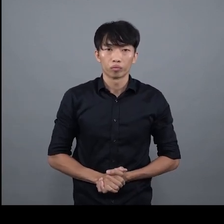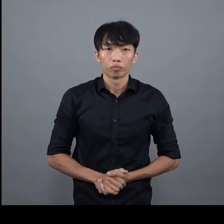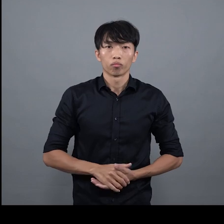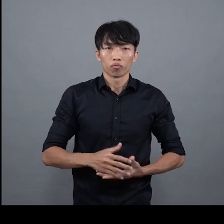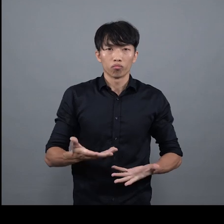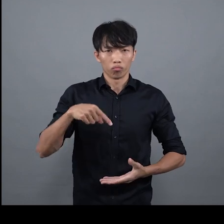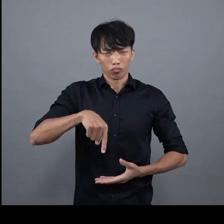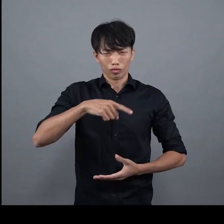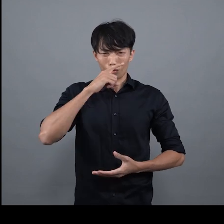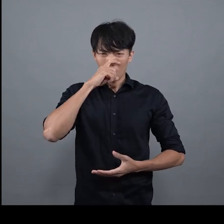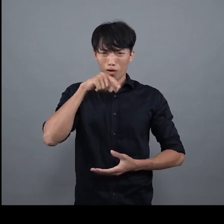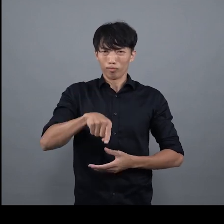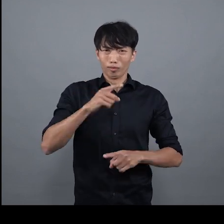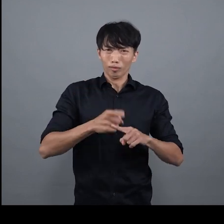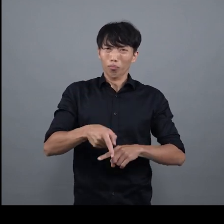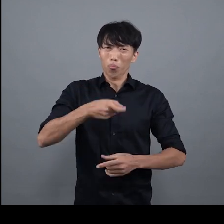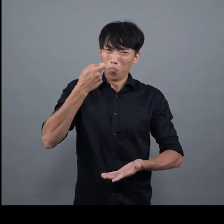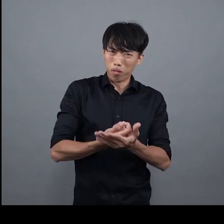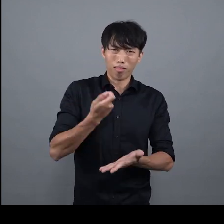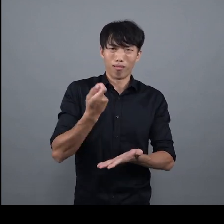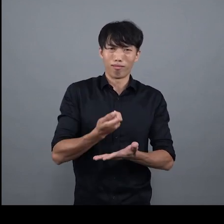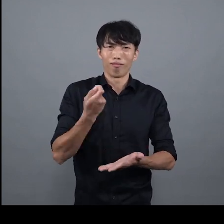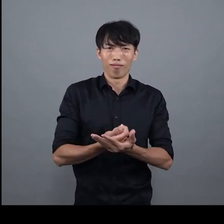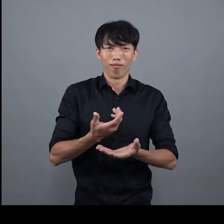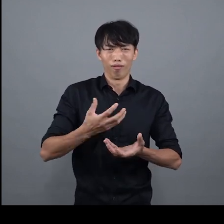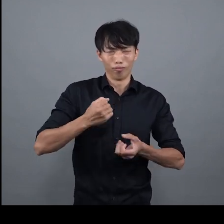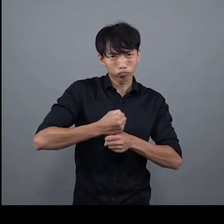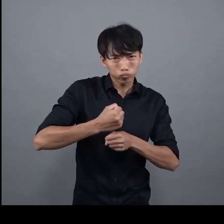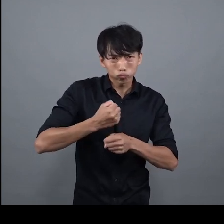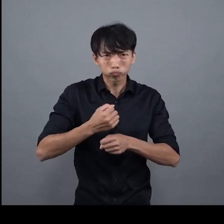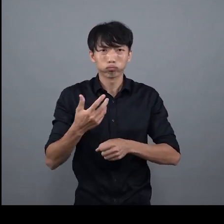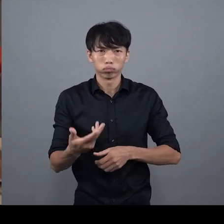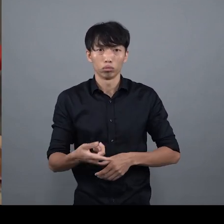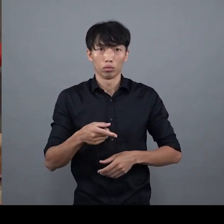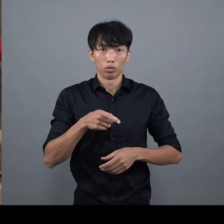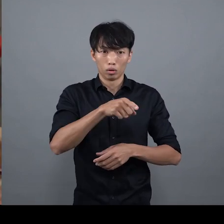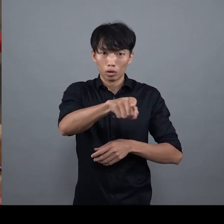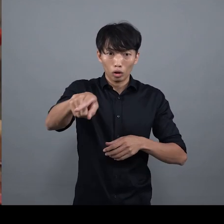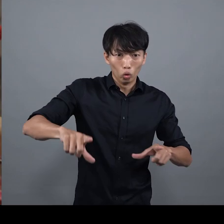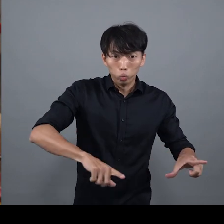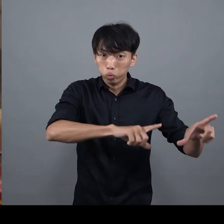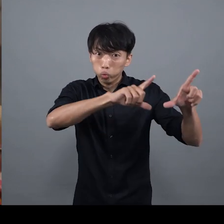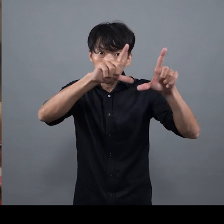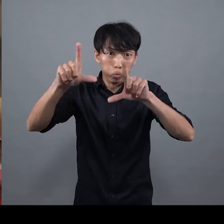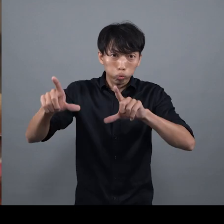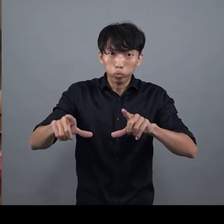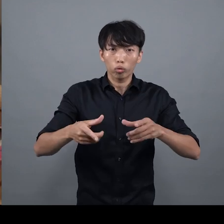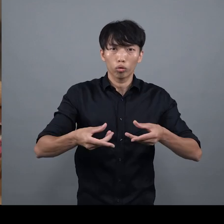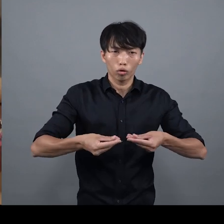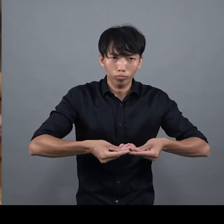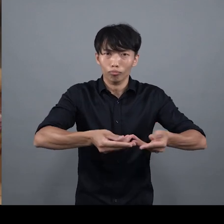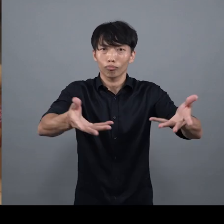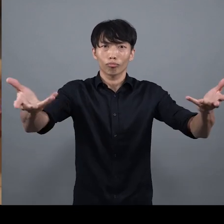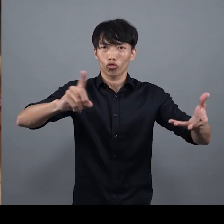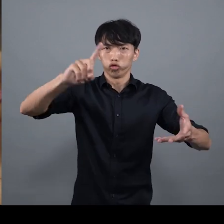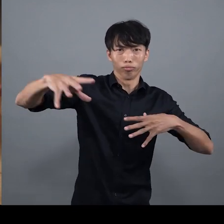Lee Chi-wing: [Cantonese] To me, plastic products can be produced at a low cost They can improve the standard of living